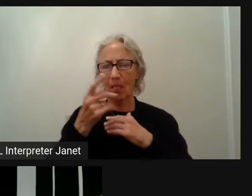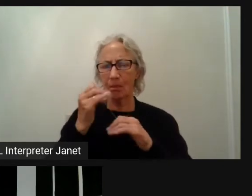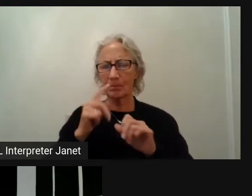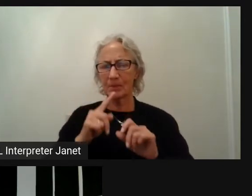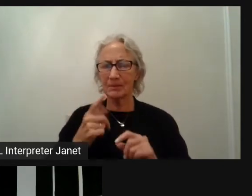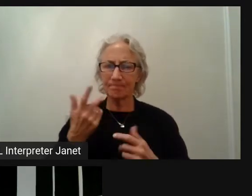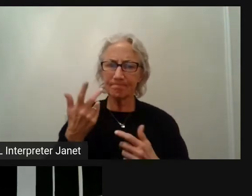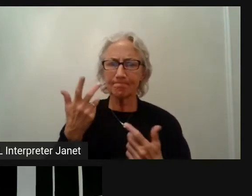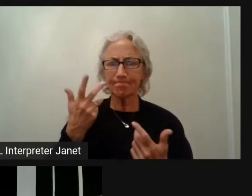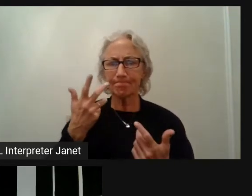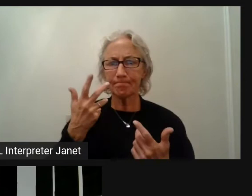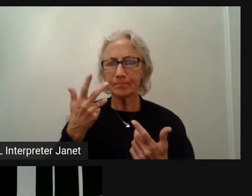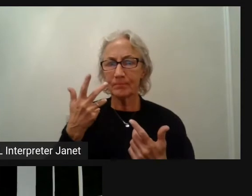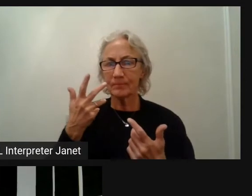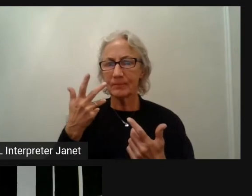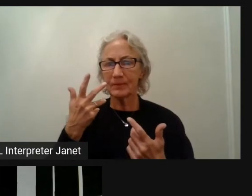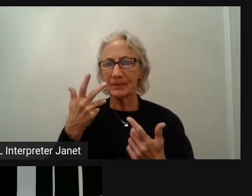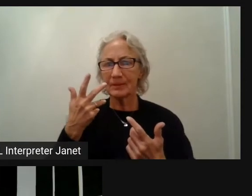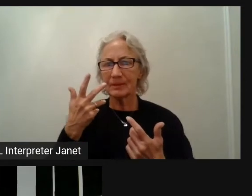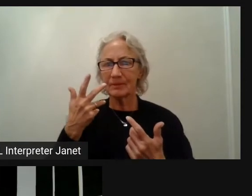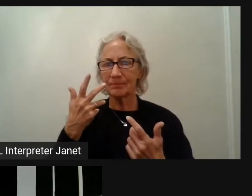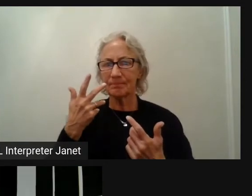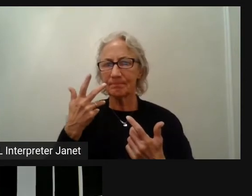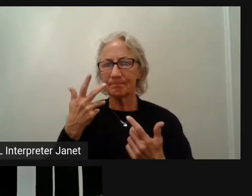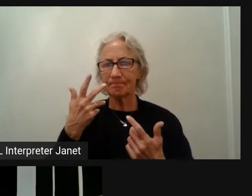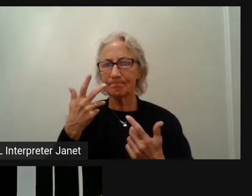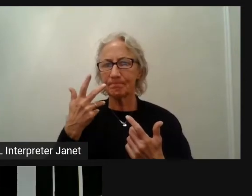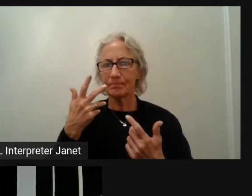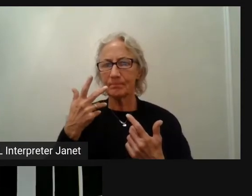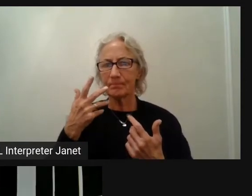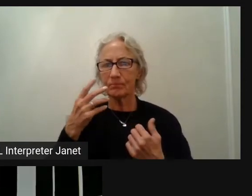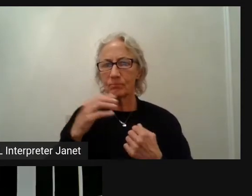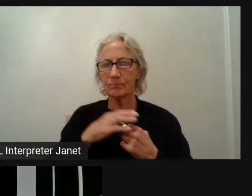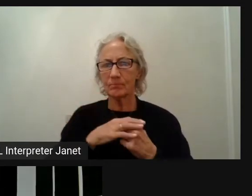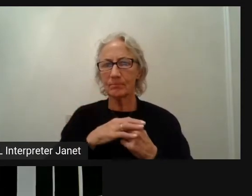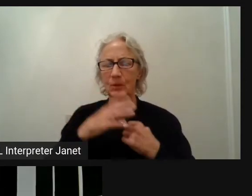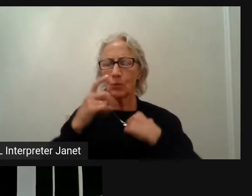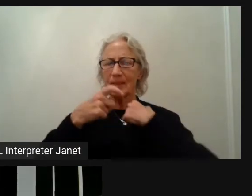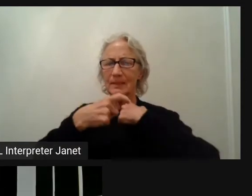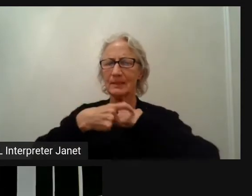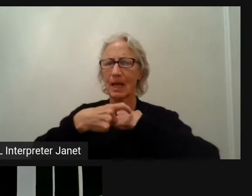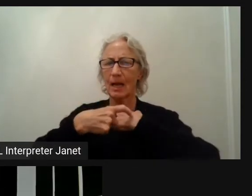We still need some time to get about the backend.